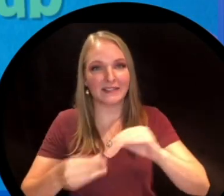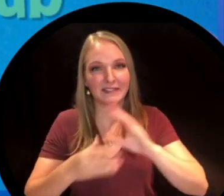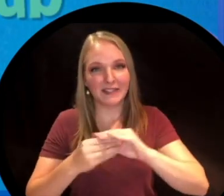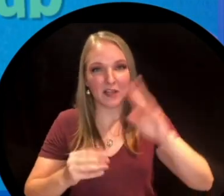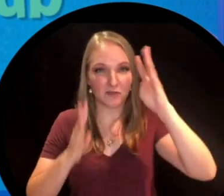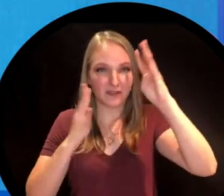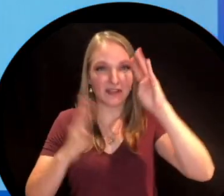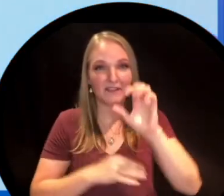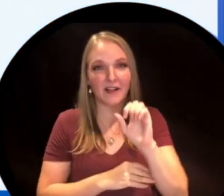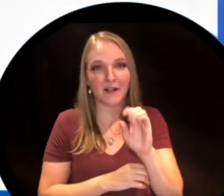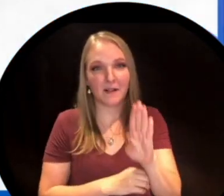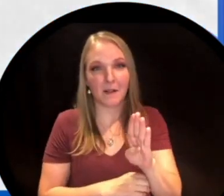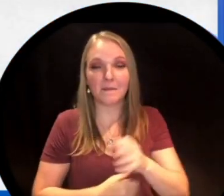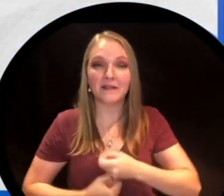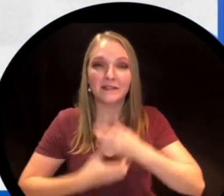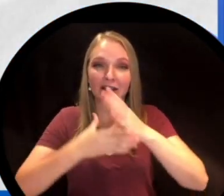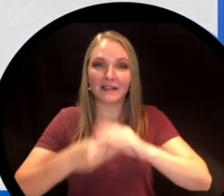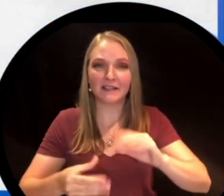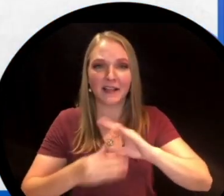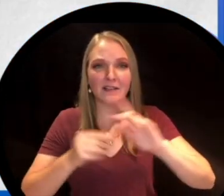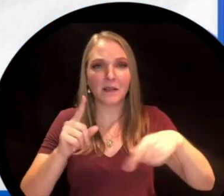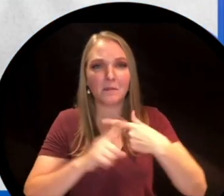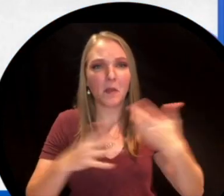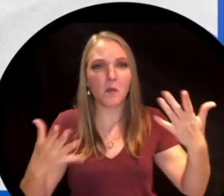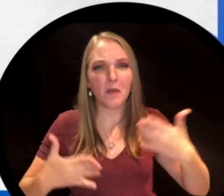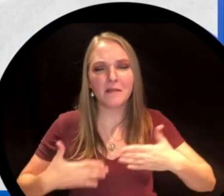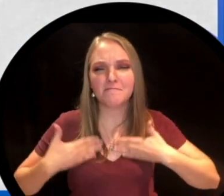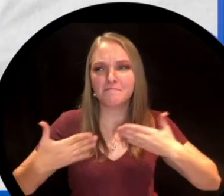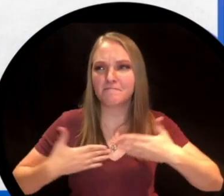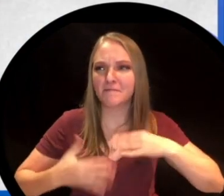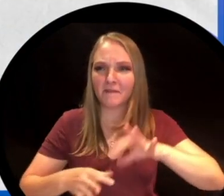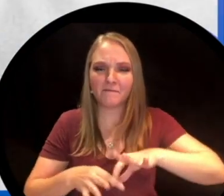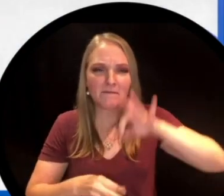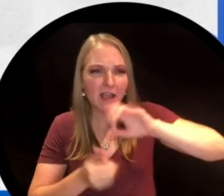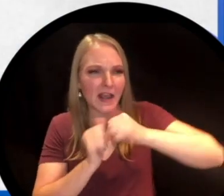Telling Tales is all about the joy of discovering how stories connect us.